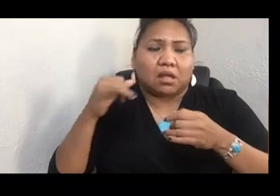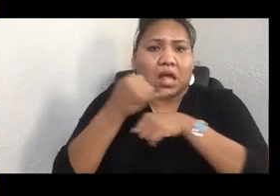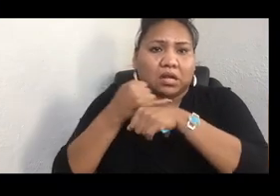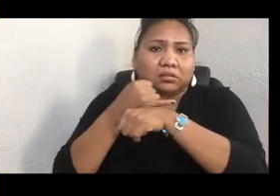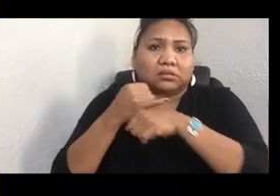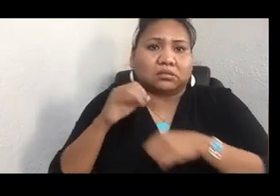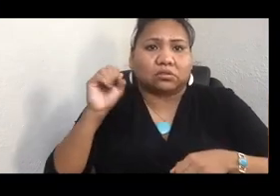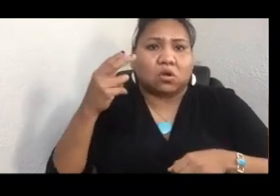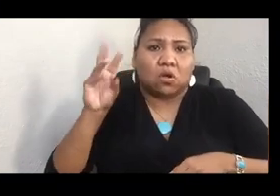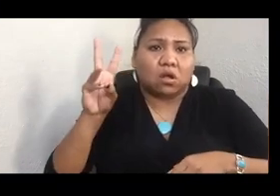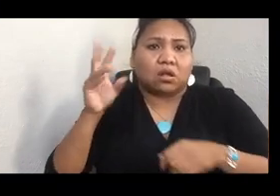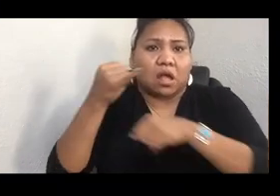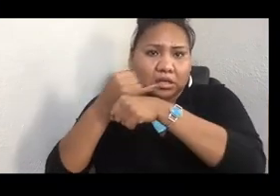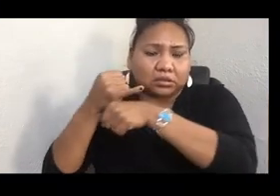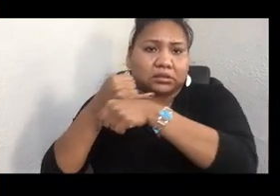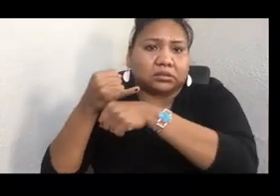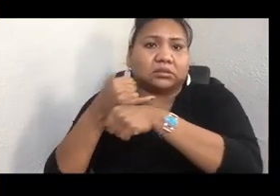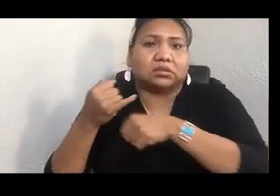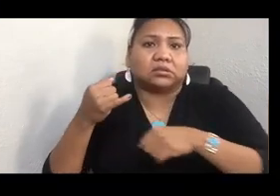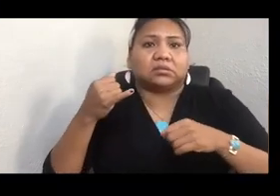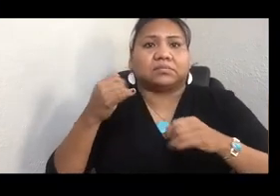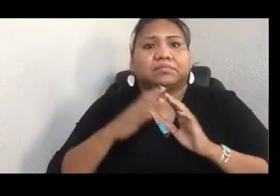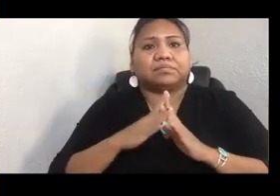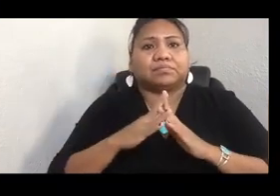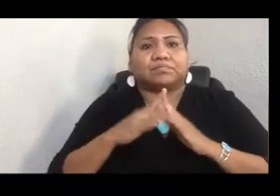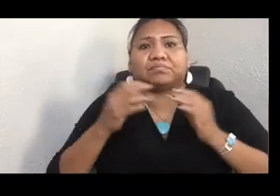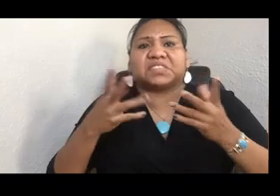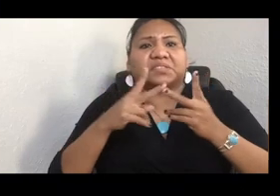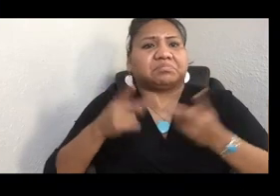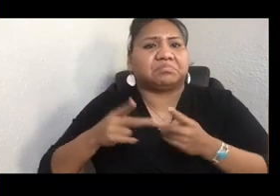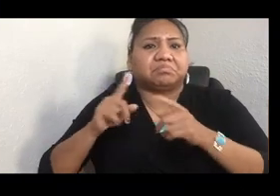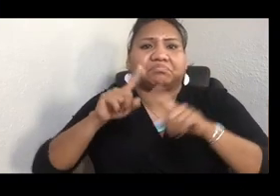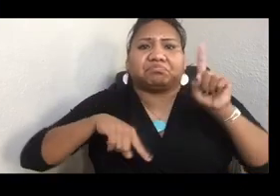Because many of those beaches and those places are all privatized. They're all owned by non-indians.